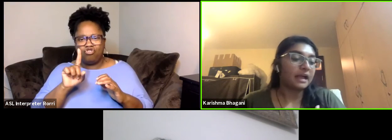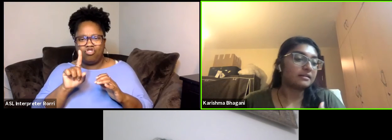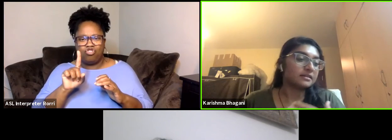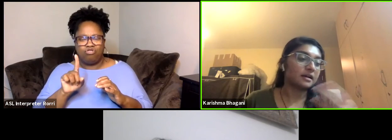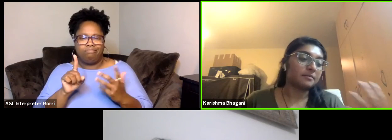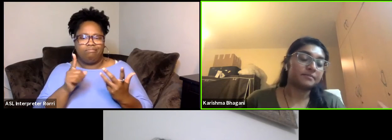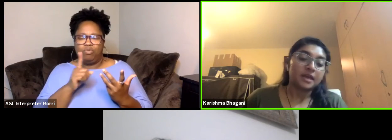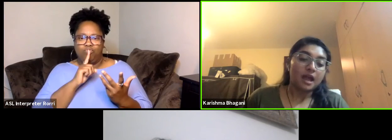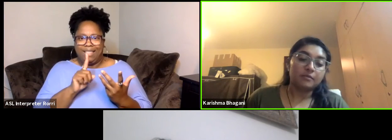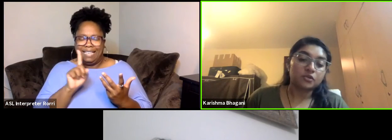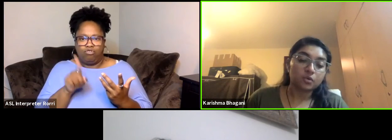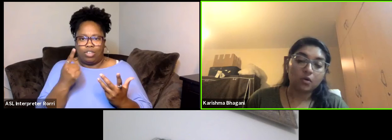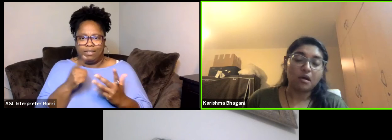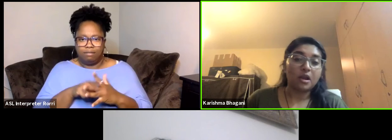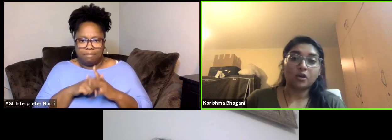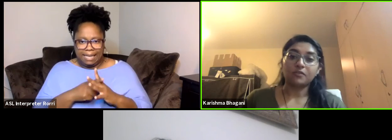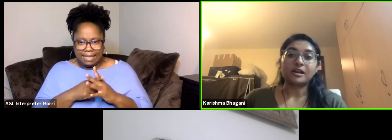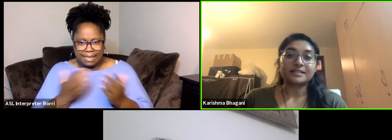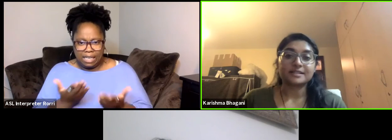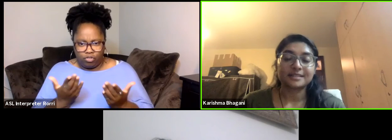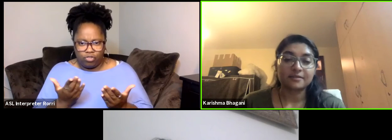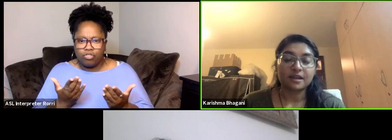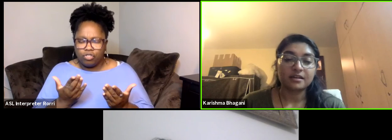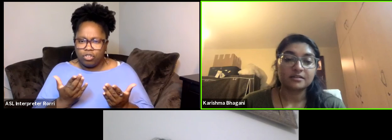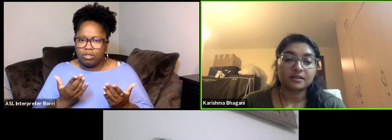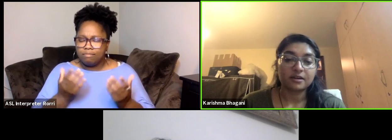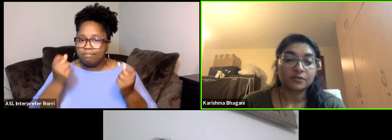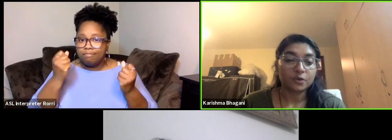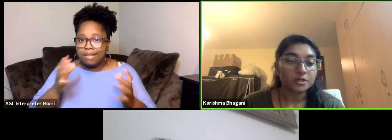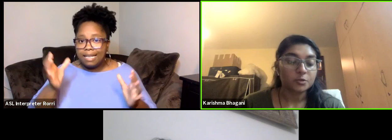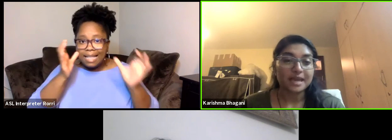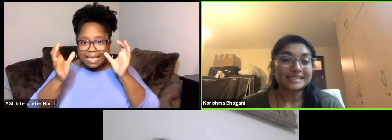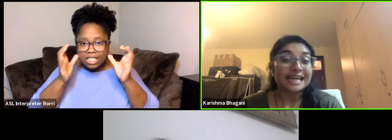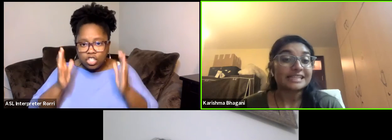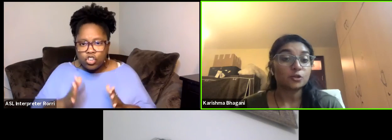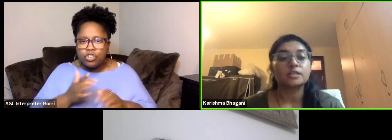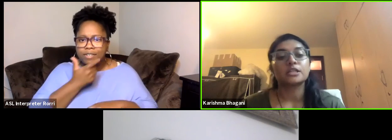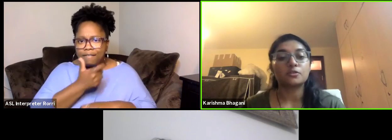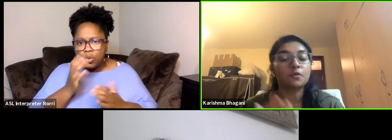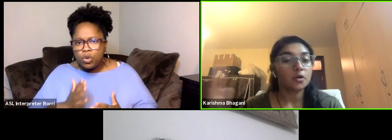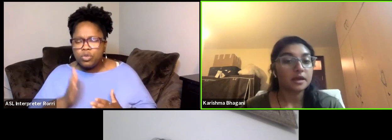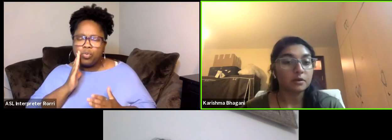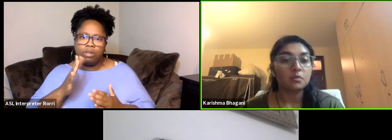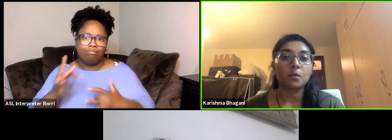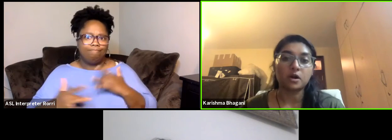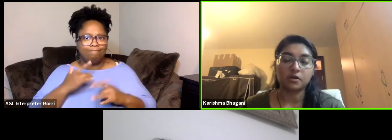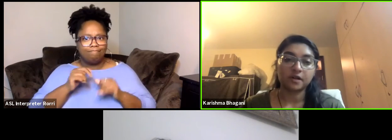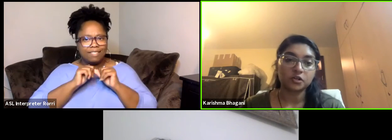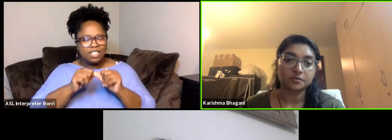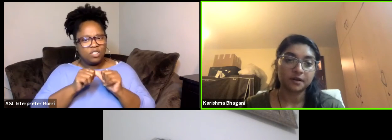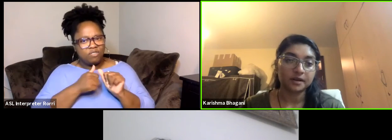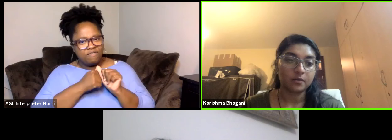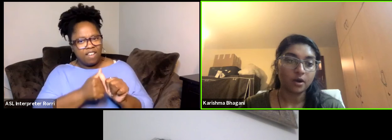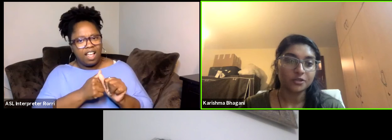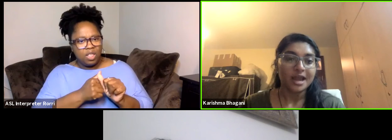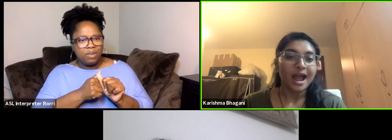and I'm sure a lot of our listeners and viewers will be excited to continue following the work of Culture Funding Watch.